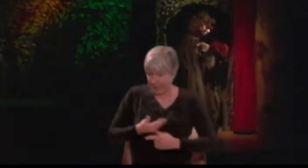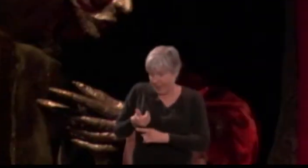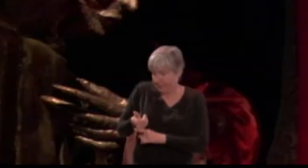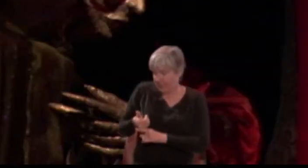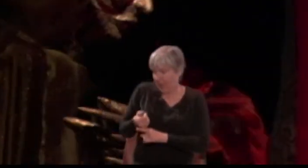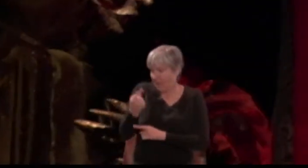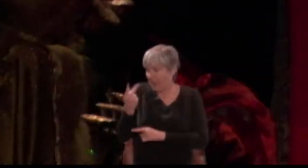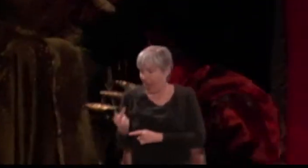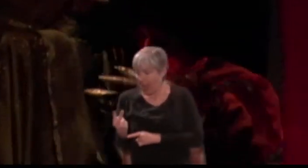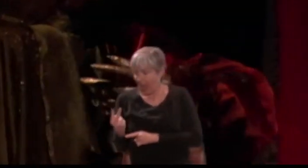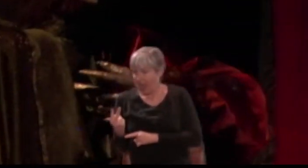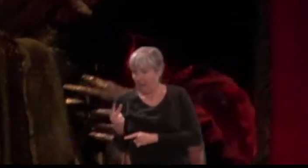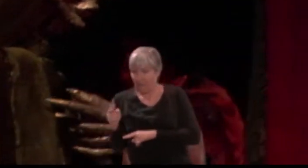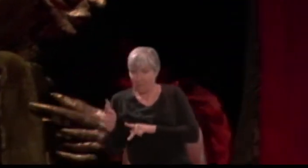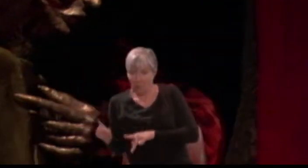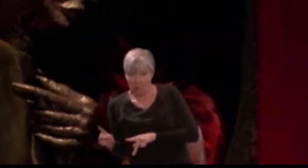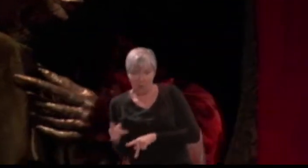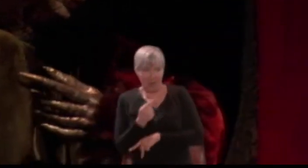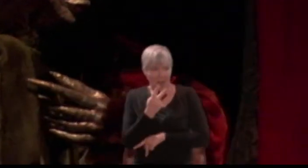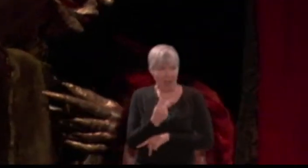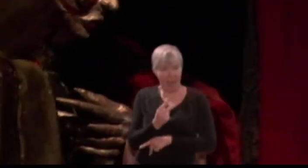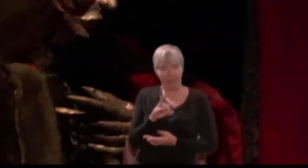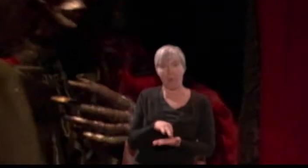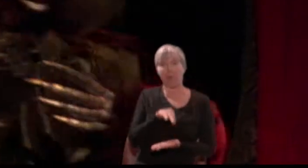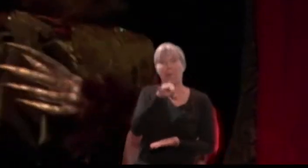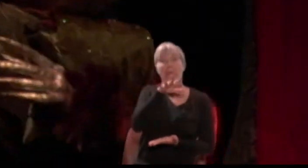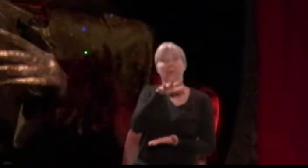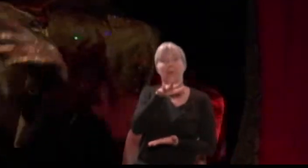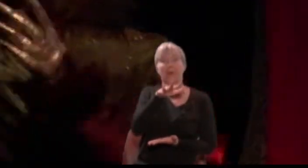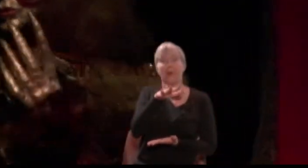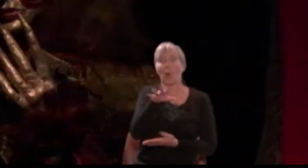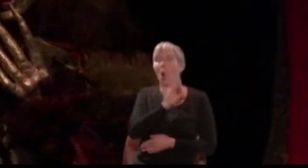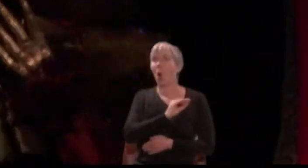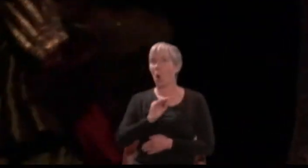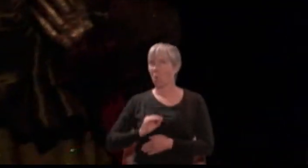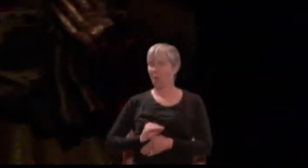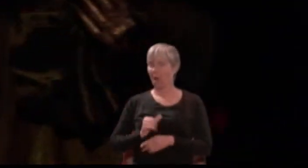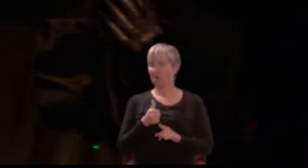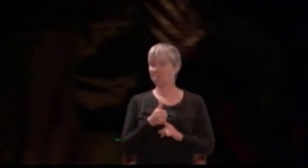half human, half fairy, whom Oberon, the king of the fairies,